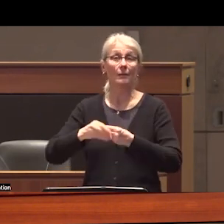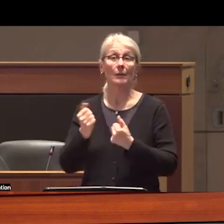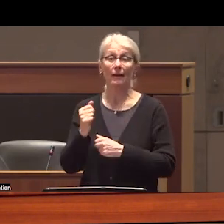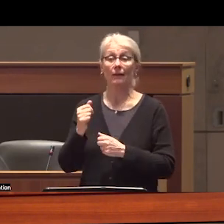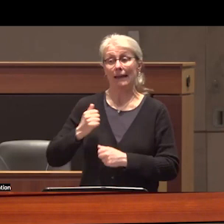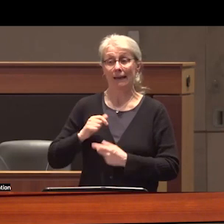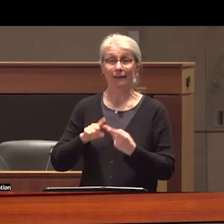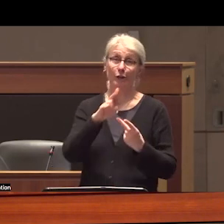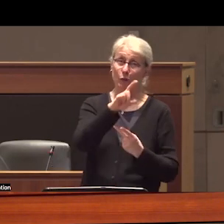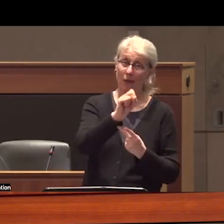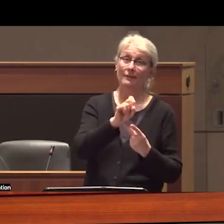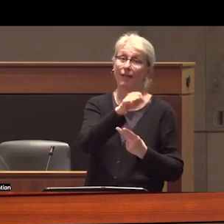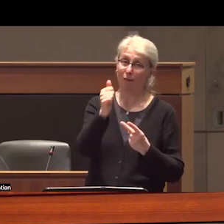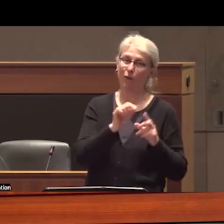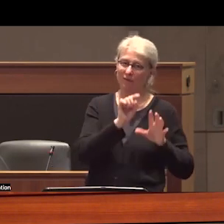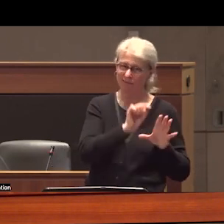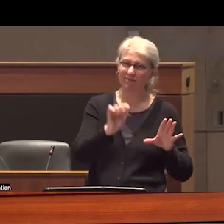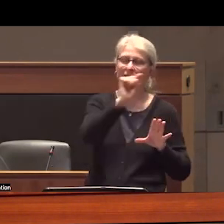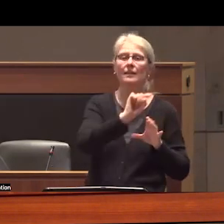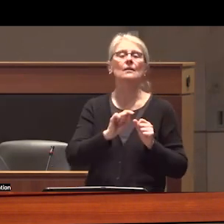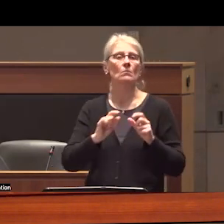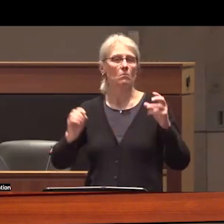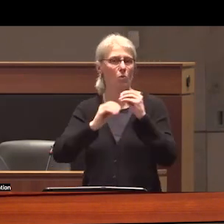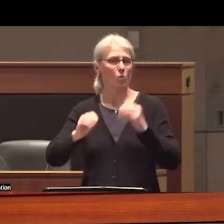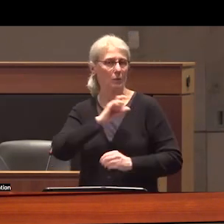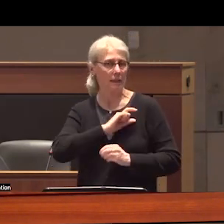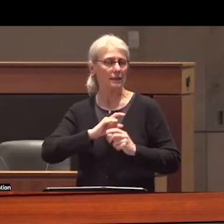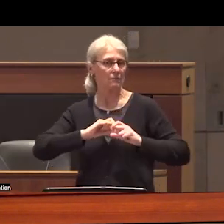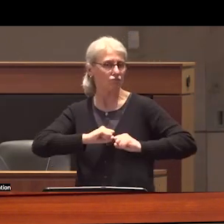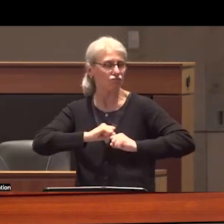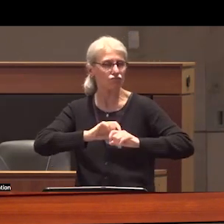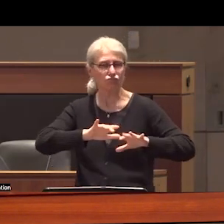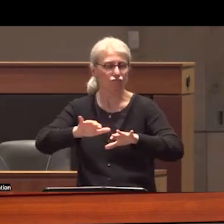included have built immense police and military capabilities in countries that are abundant with